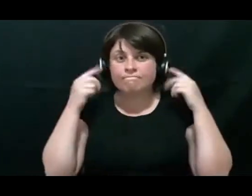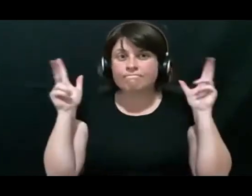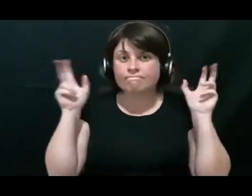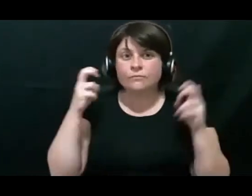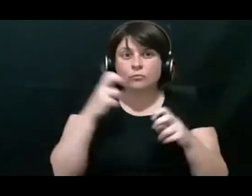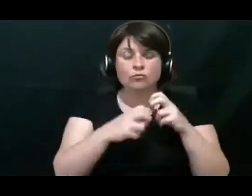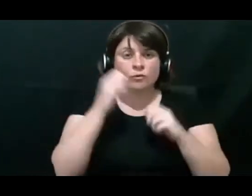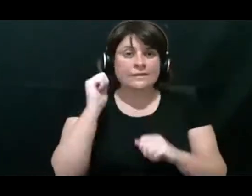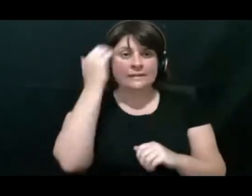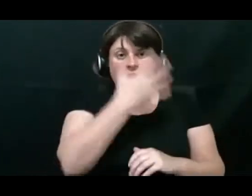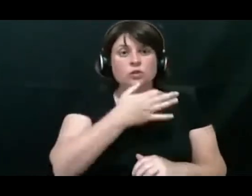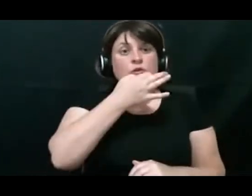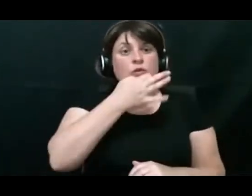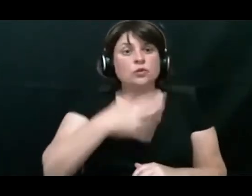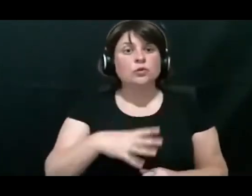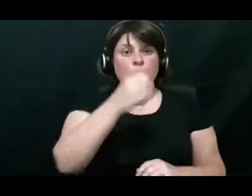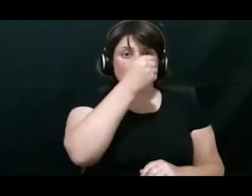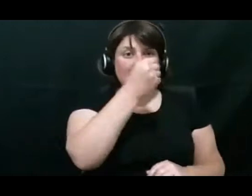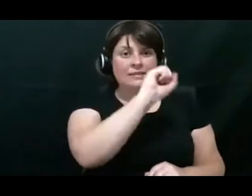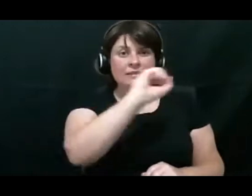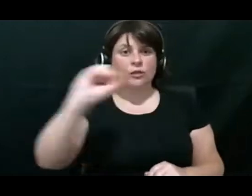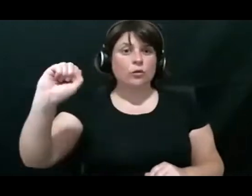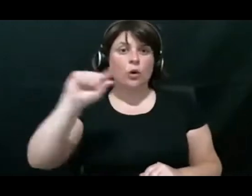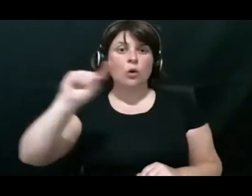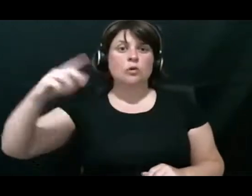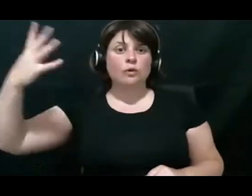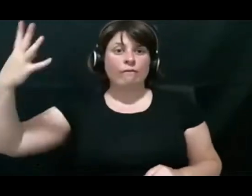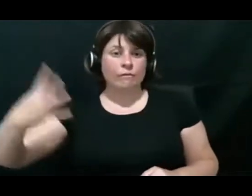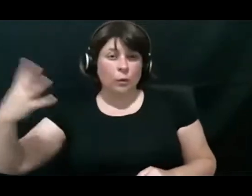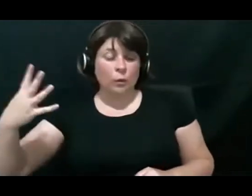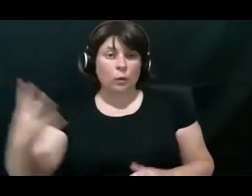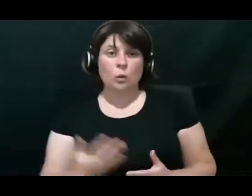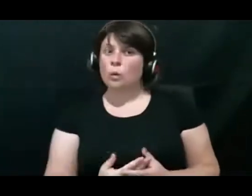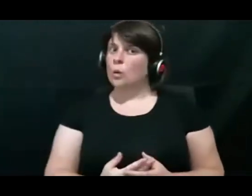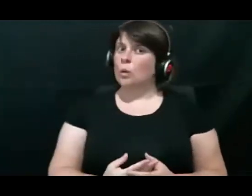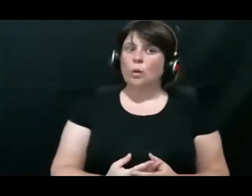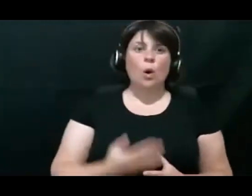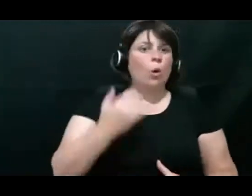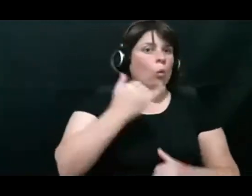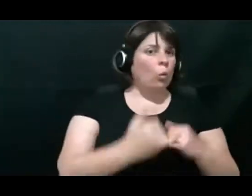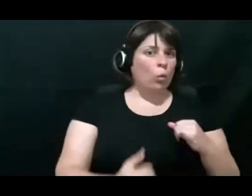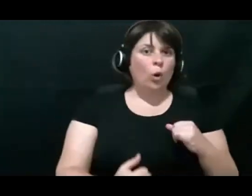aged 0 to 14. was estimated to be almost three times the rate for non‑indigenous children